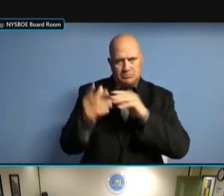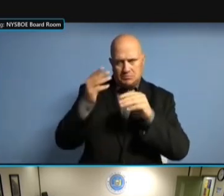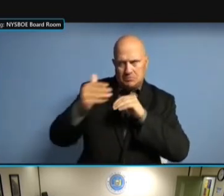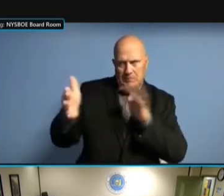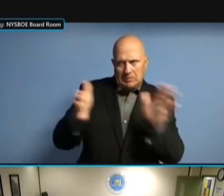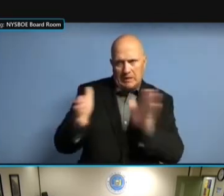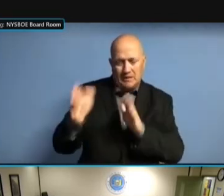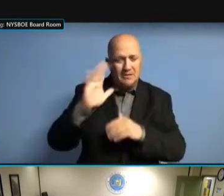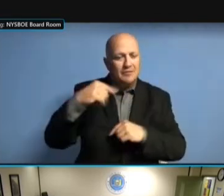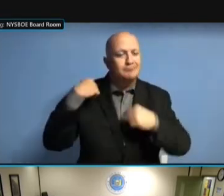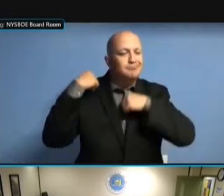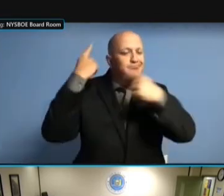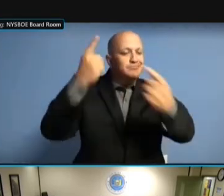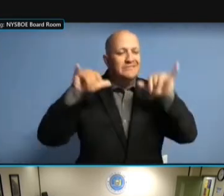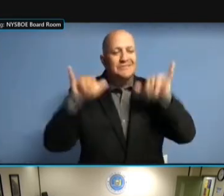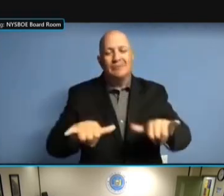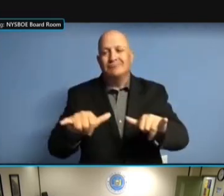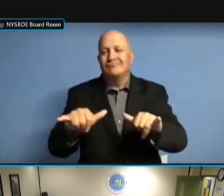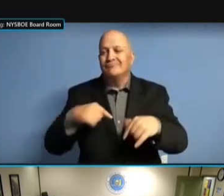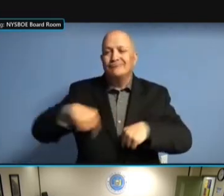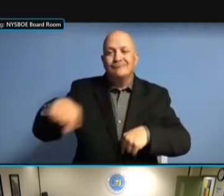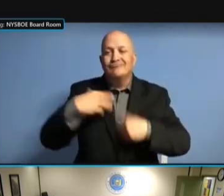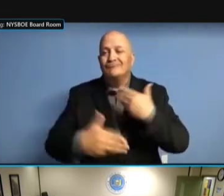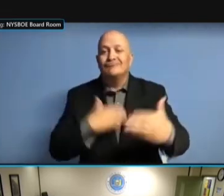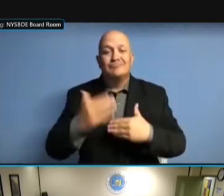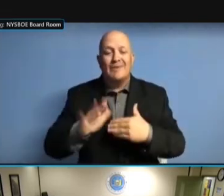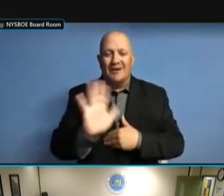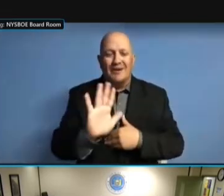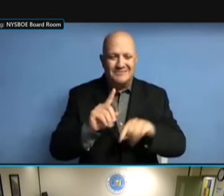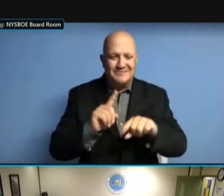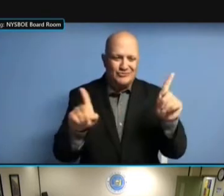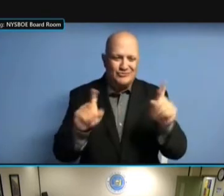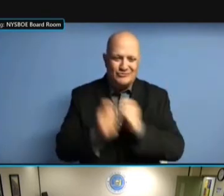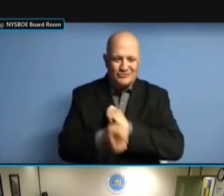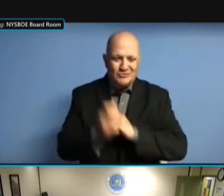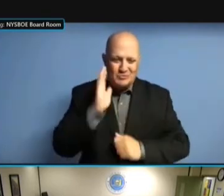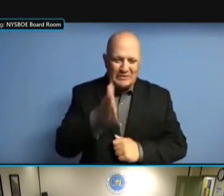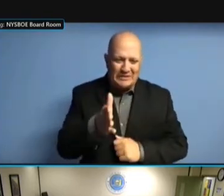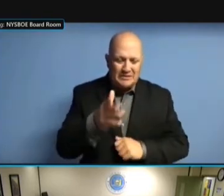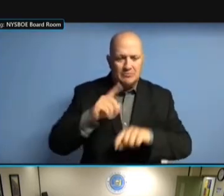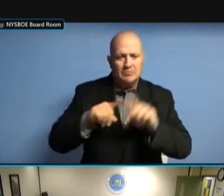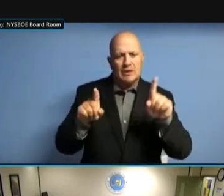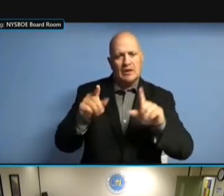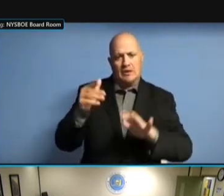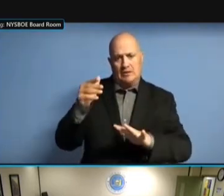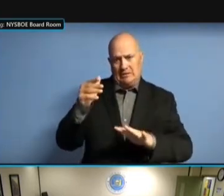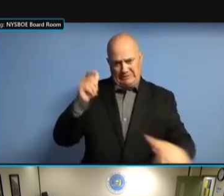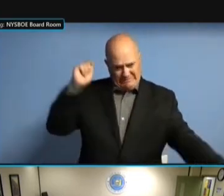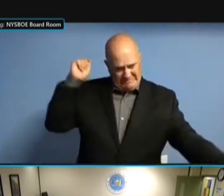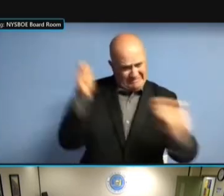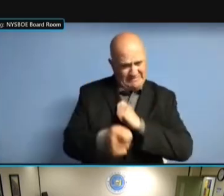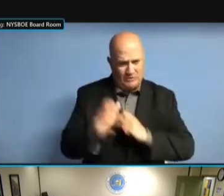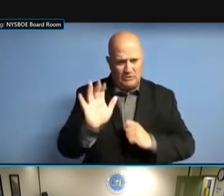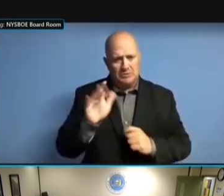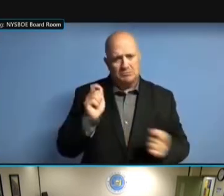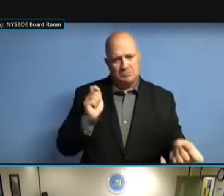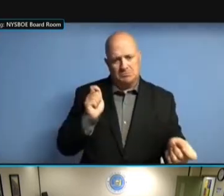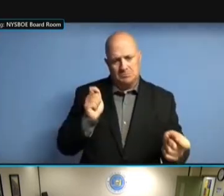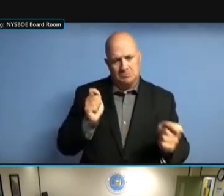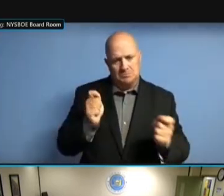BUT THEY'RE ACTING THE WAY THE LAW AND BUT THEY'RE ACTING THE WAY THE LAW AND THE BUT THEY'RE ACTING THE WAY THE LAW AND THE CURRENT LAW AND THE CURRENT LAW AND THE CURRENT ADMINISTRATION LAW AND THE CURRENT ADMINISTRATION IS LAW AND THE CURRENT ADMINISTRATION IS [ LAW AND THE CURRENT ADMINISTRATION IS [ INAUDIBLE LAW AND THE CURRENT ADMINISTRATION IS . ADMINISTRATION IS . ADMINISTRATION IS . I'M ADMINISTRATION IS . I'M REMINDED ADMINISTRATION IS . I'M REMINDED WHAT ADMINISTRATION IS . I'M REMINDED WHAT THE ADMINISTRATION IS . I'M REMINDED WHAT THE GOVERNOR, I'M REMINDED WHAT THE GOVERNOR, I'M REMINDED WHAT THE GOVERNOR, AL I'M REMINDED WHAT THE GOVERNOR, AL SMITH, I'M REMINDED WHAT THE GOVERNOR, AL SMITH, PROPOSED I'M REMINDED WHAT THE GOVERNOR, AL SMITH, PROPOSED FOR I'M REMINDED WHAT THE GOVERNOR, AL SMITH, PROPOSED FOR A I'M REMINDED WHAT THE GOVERNOR, AL SMITH, PROPOSED FOR A NEW AL SMITH, PROPOSED FOR A NEW AL SMITH, PROPOSED FOR A NEW OFFICE AL SMITH, PROPOSED FOR A NEW OFFICE BUILDING AL SMITH, PROPOSED FOR A NEW OFFICE BUILDING ACROSS